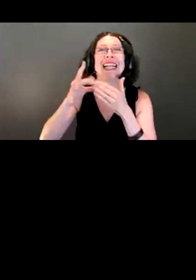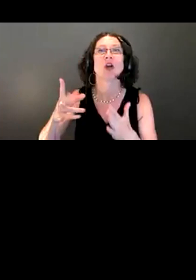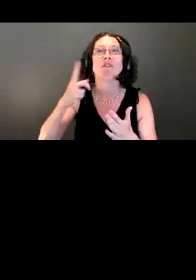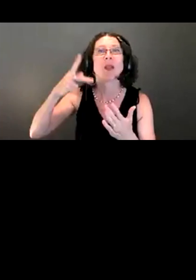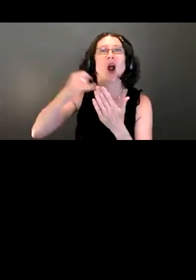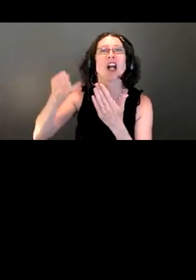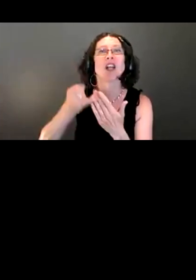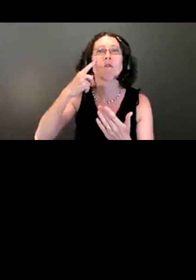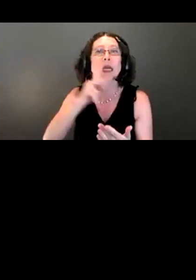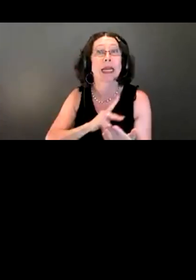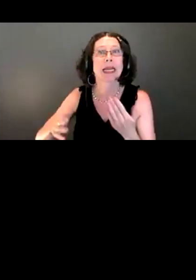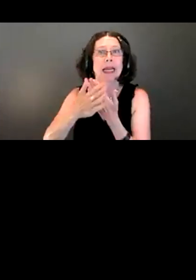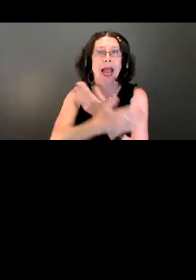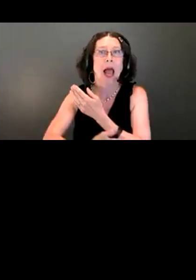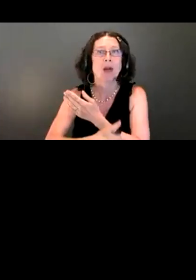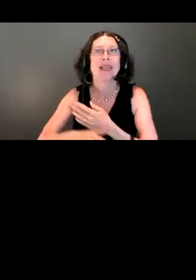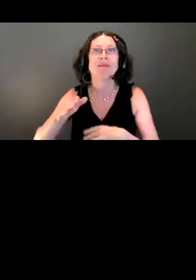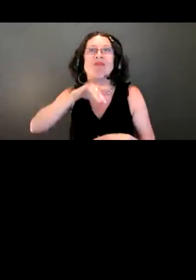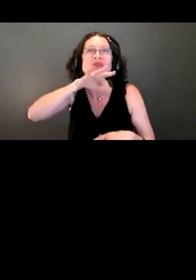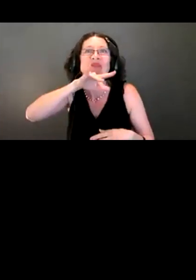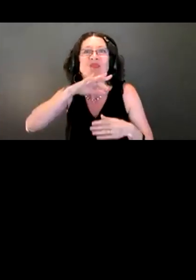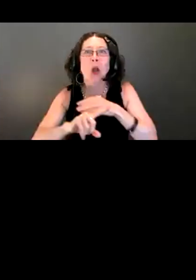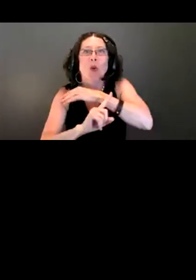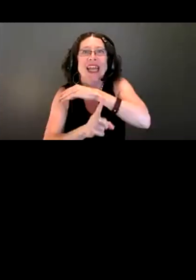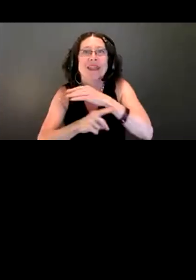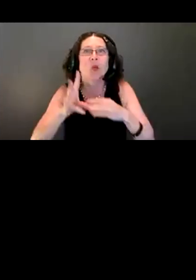What that means is I work with communities from the beginning